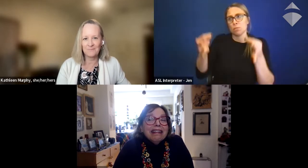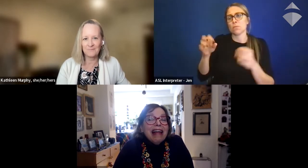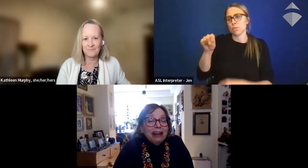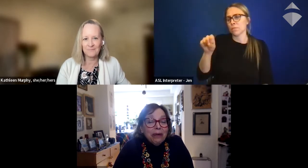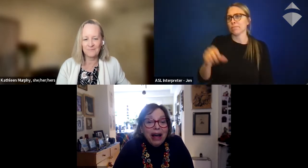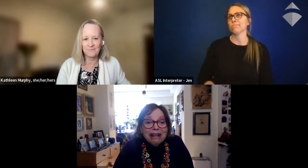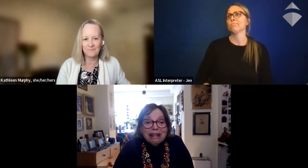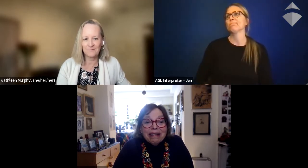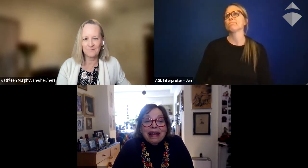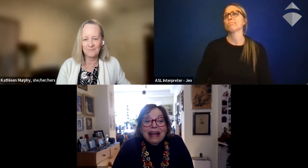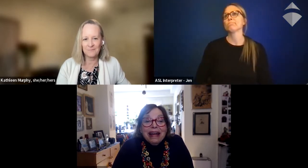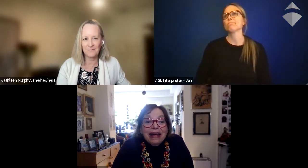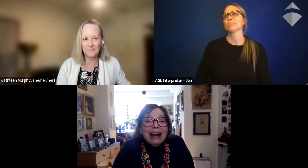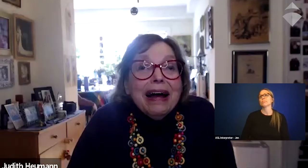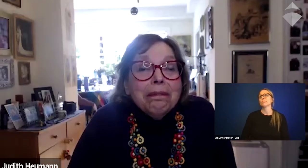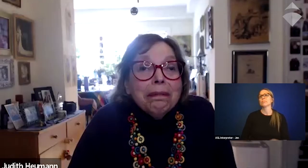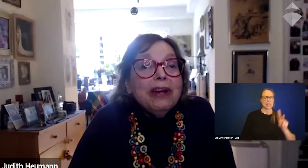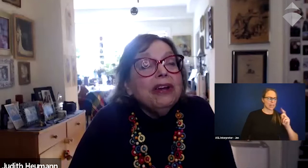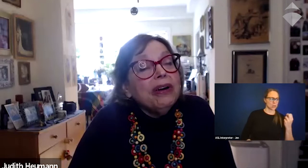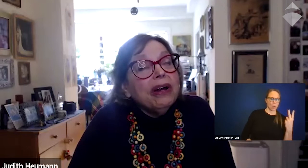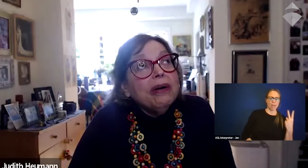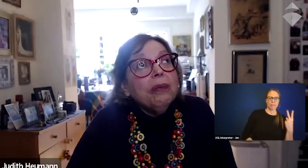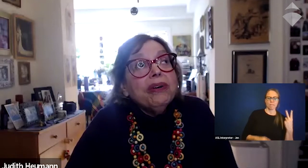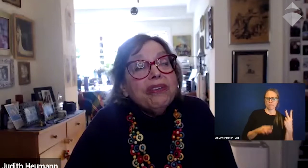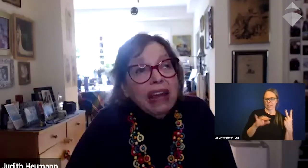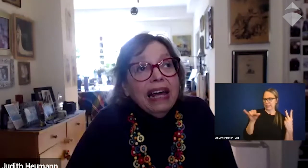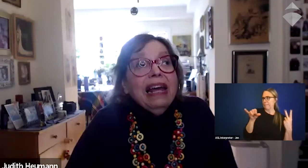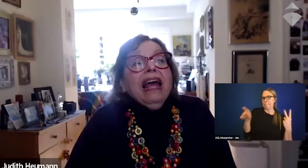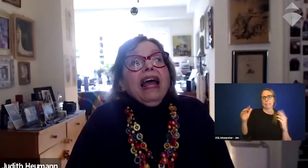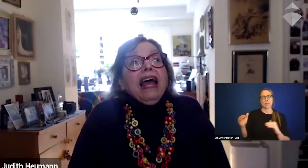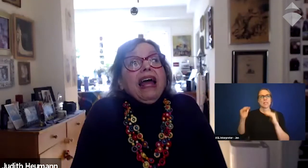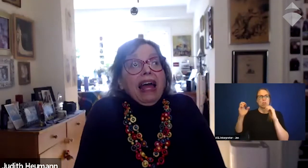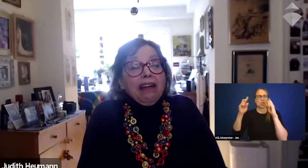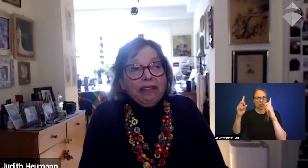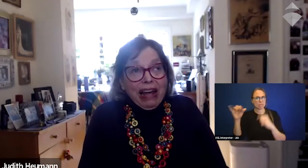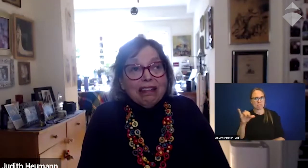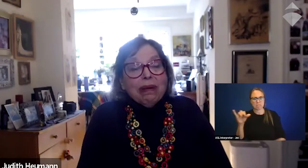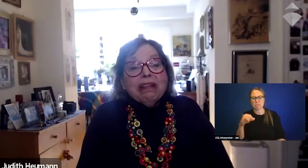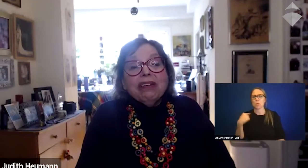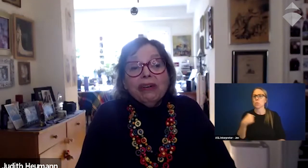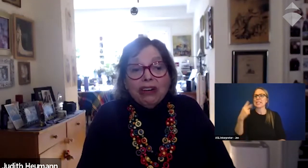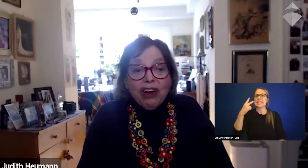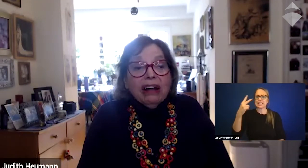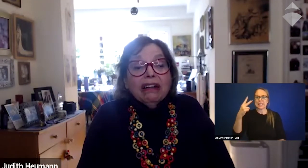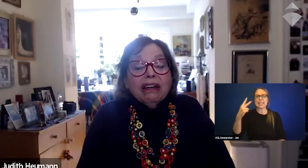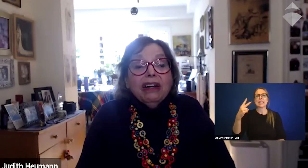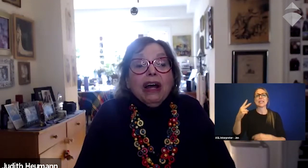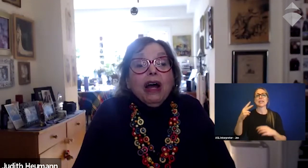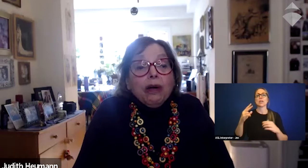Likewise, you know, we're seeing advancements in early childhood,